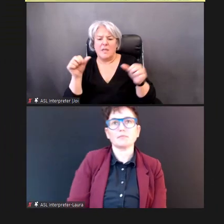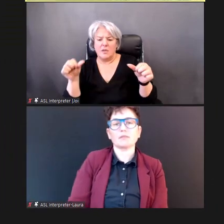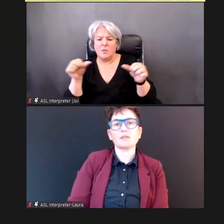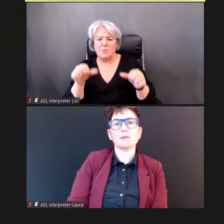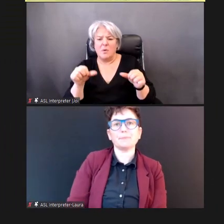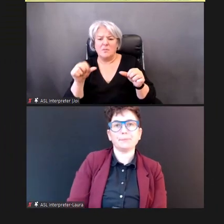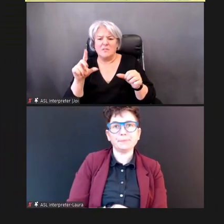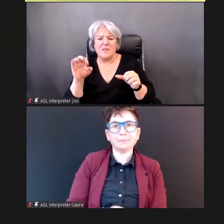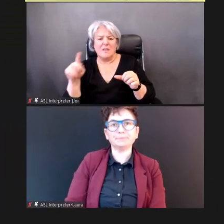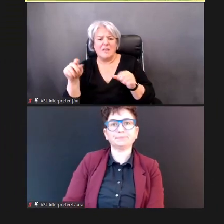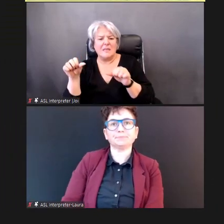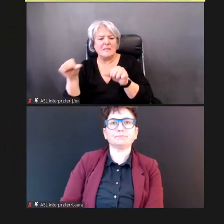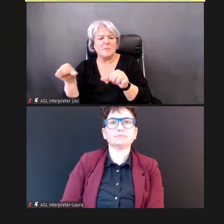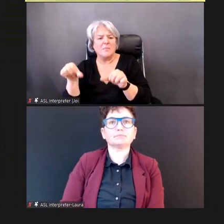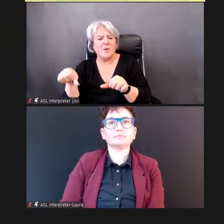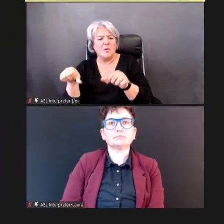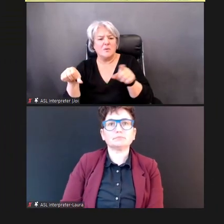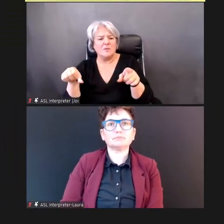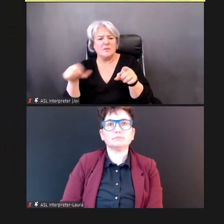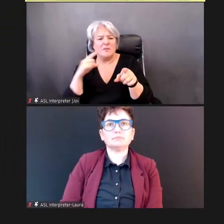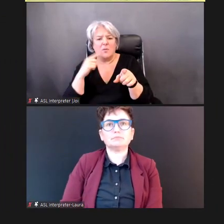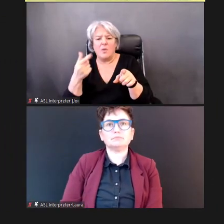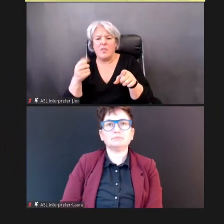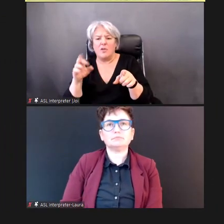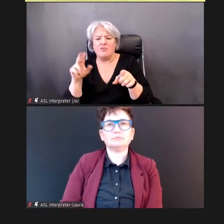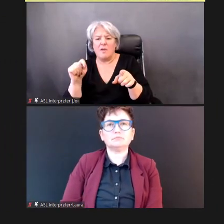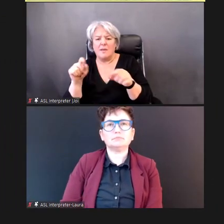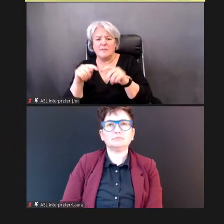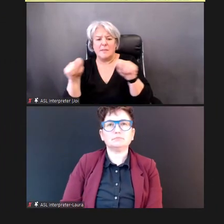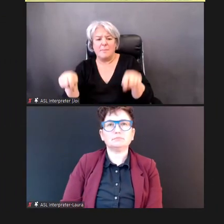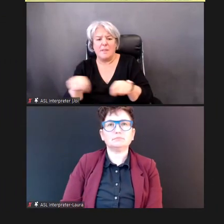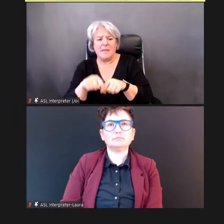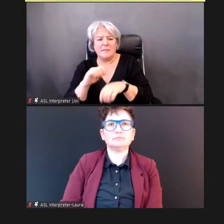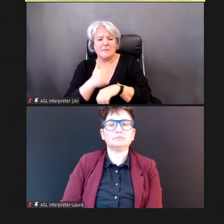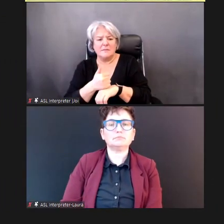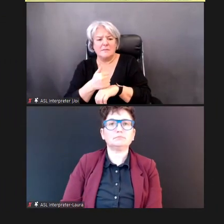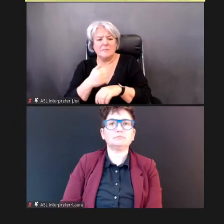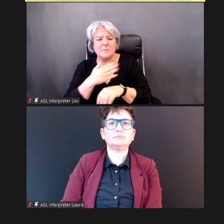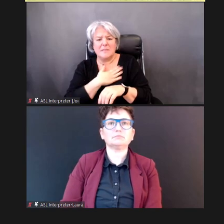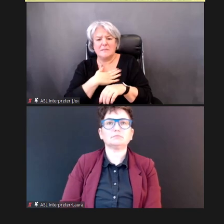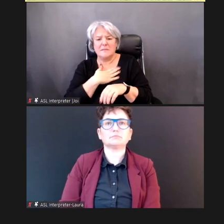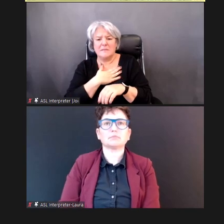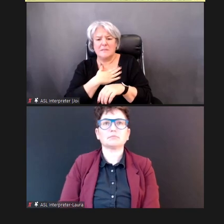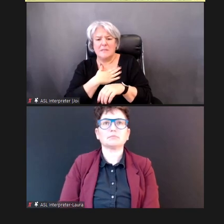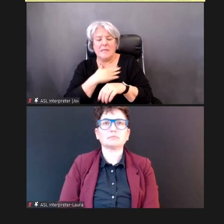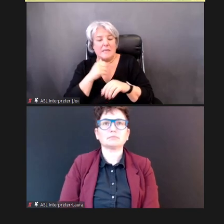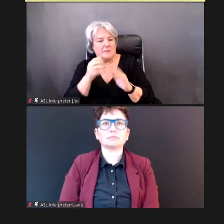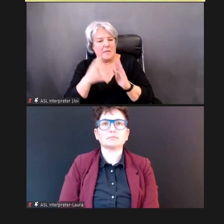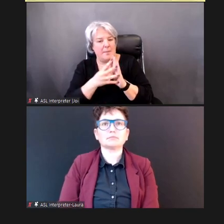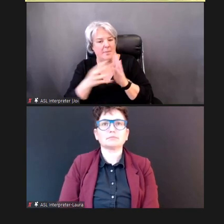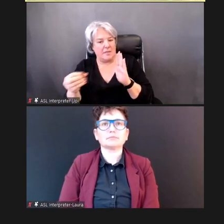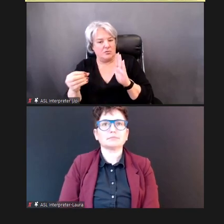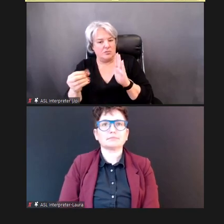grant template that people could use? It's not plagiarism, by the way, you can just go ahead, and cut and